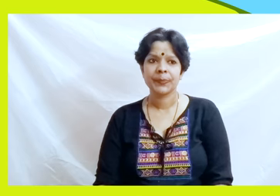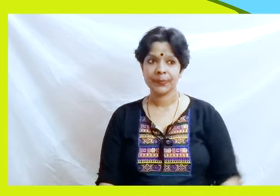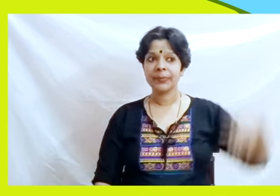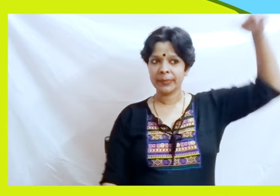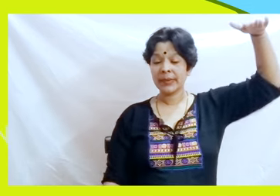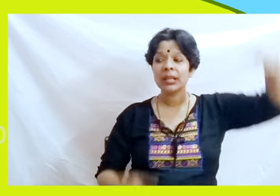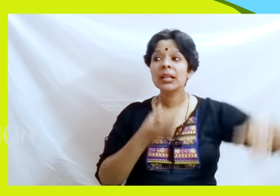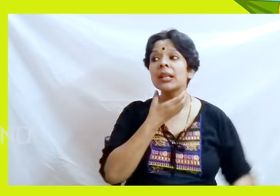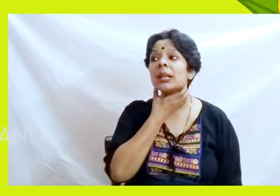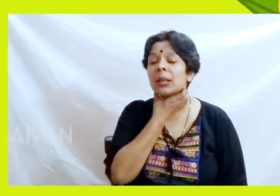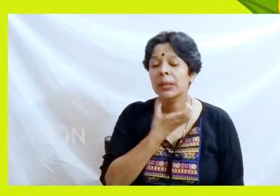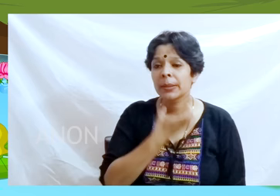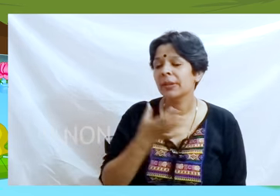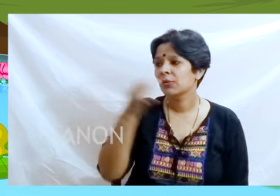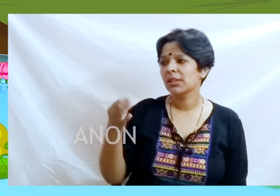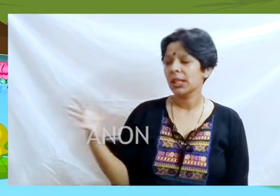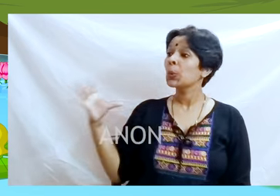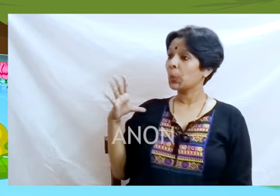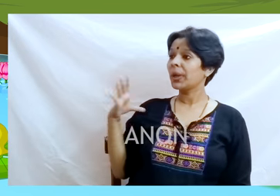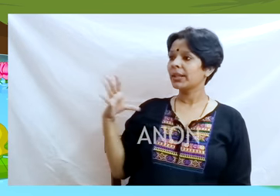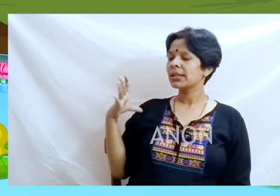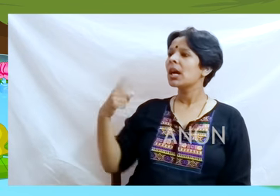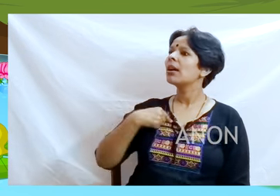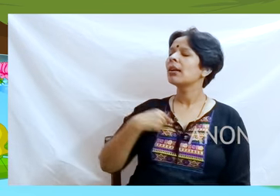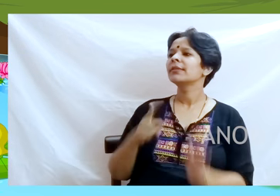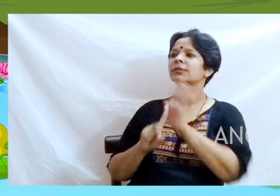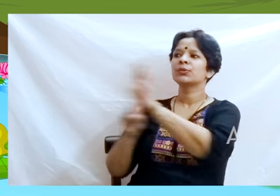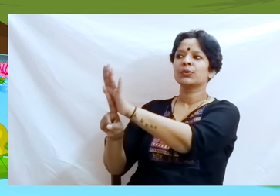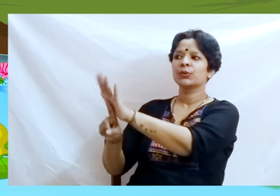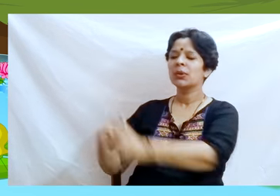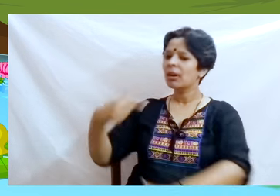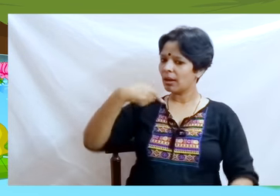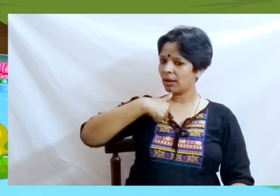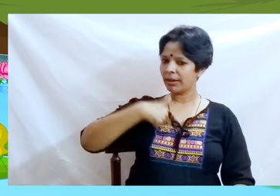“Wait and I’ll show you. I’m the oldest frog in this pond and the biggest too”